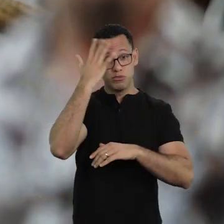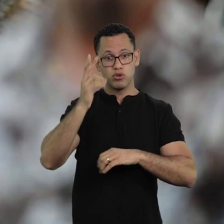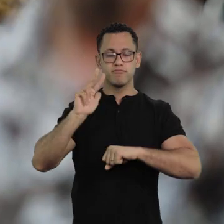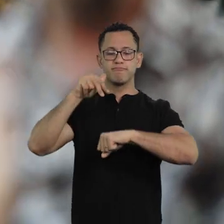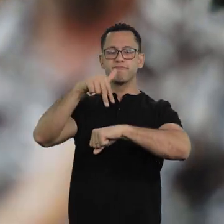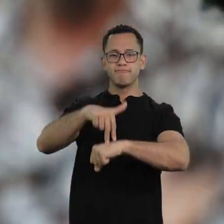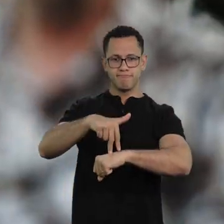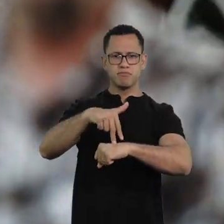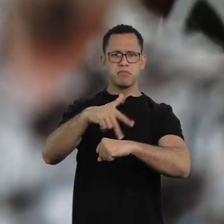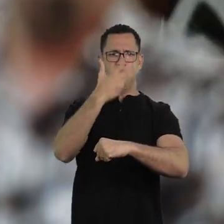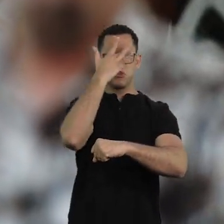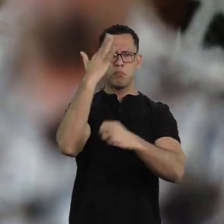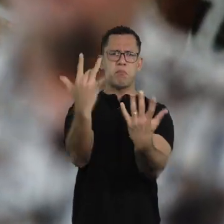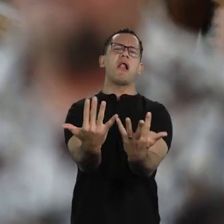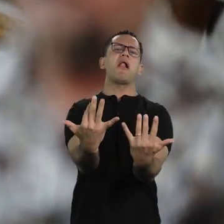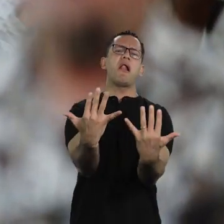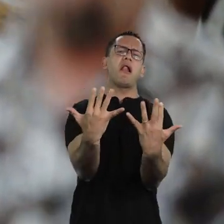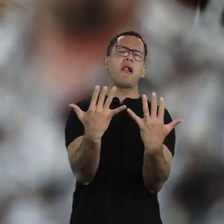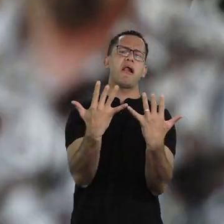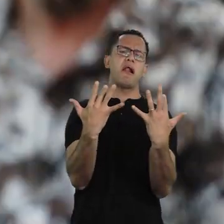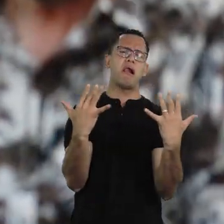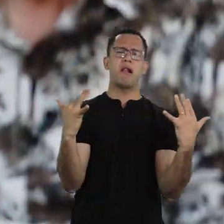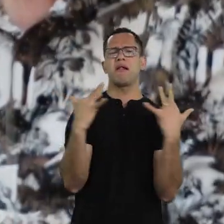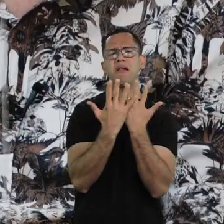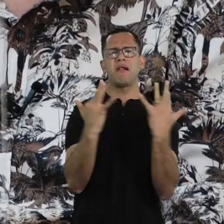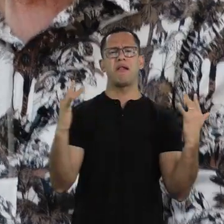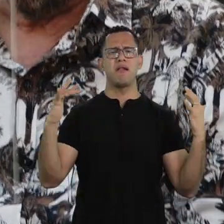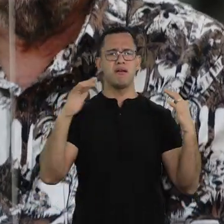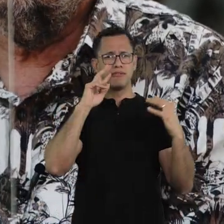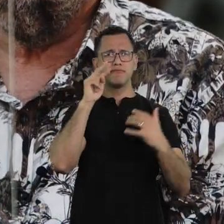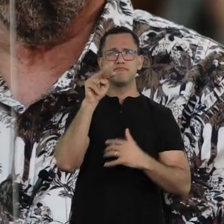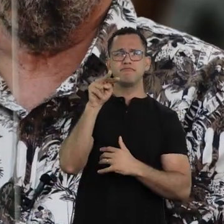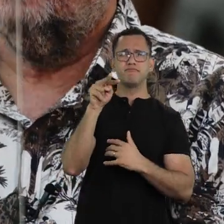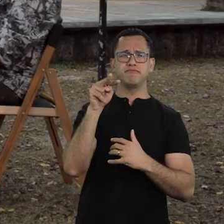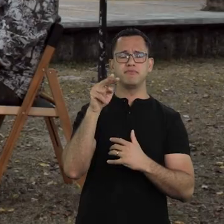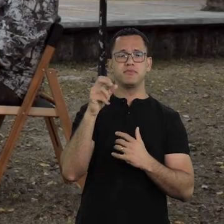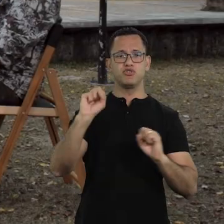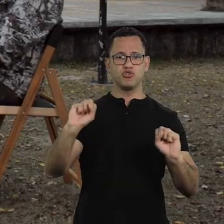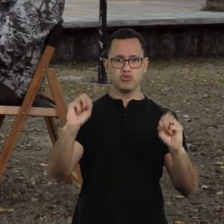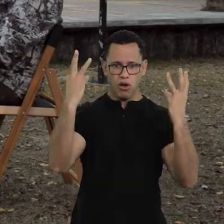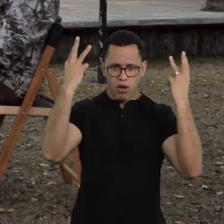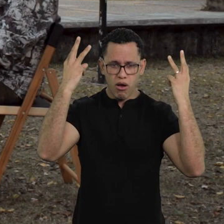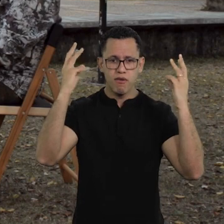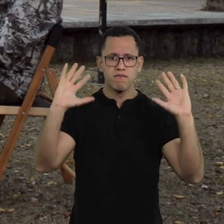gathering people, so, they had no political or social thought, no concerns.